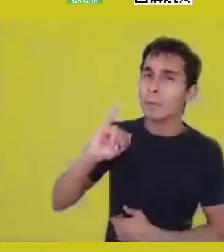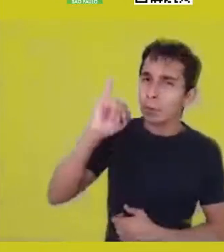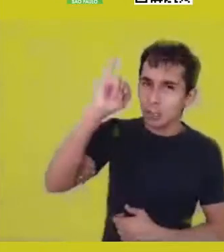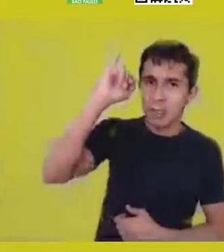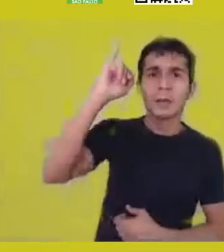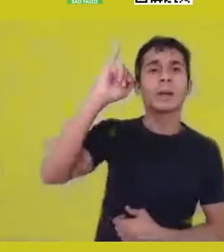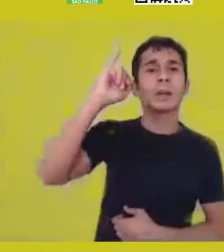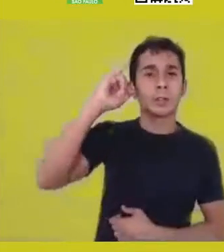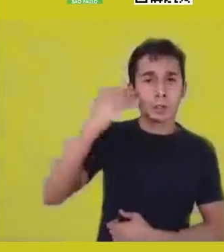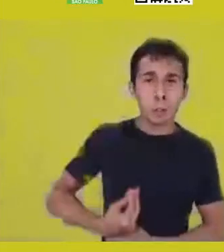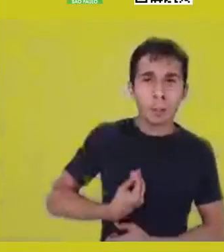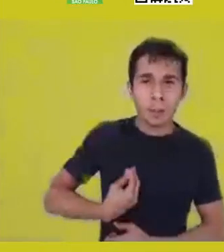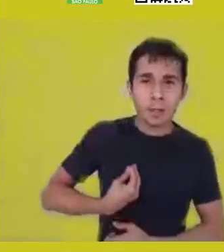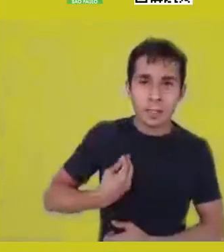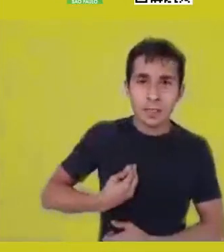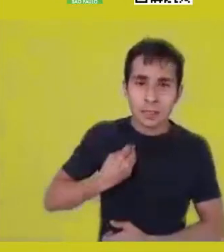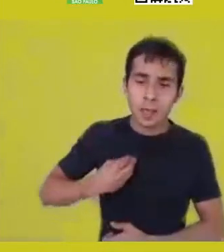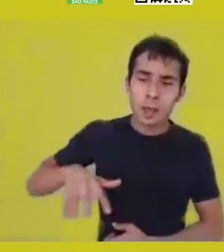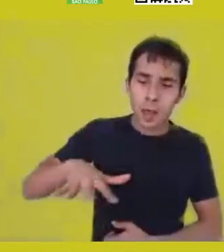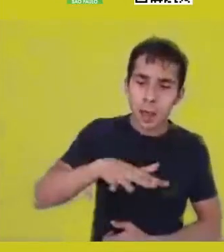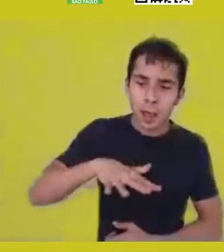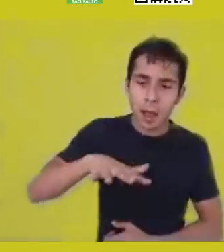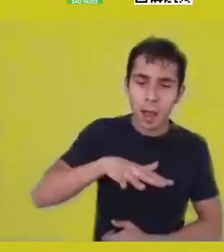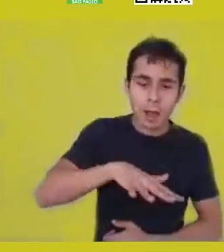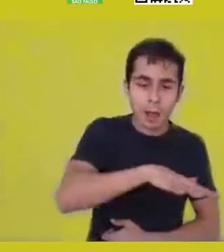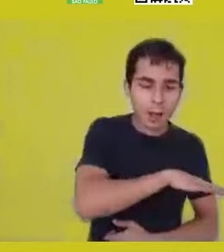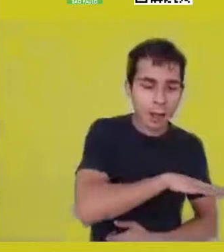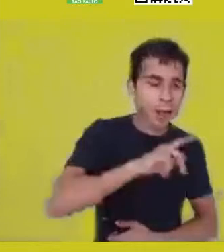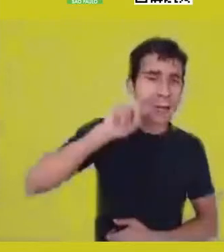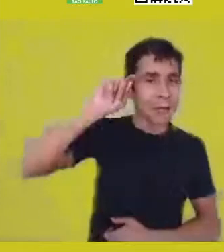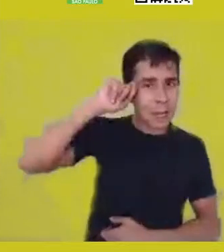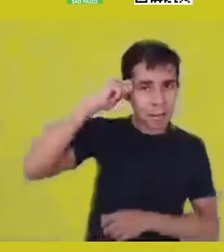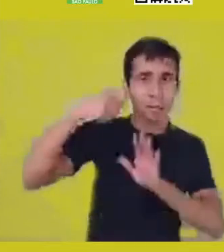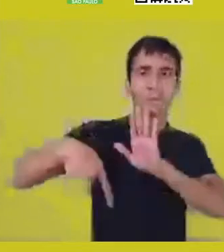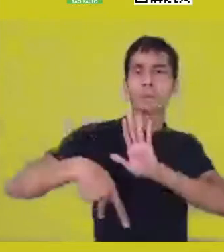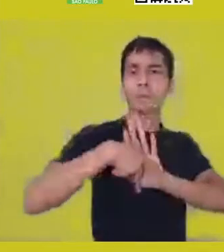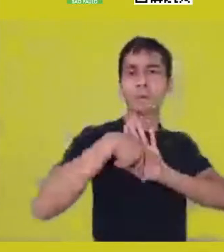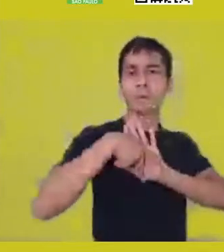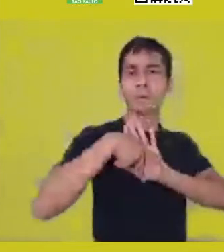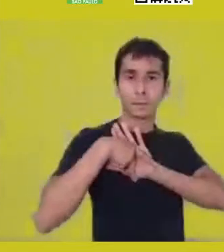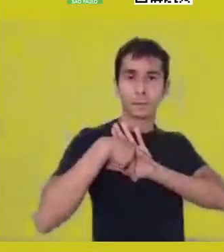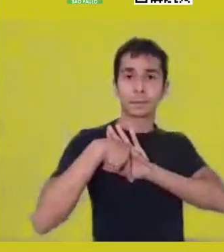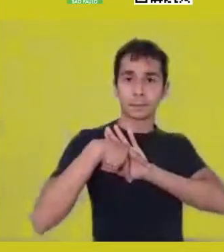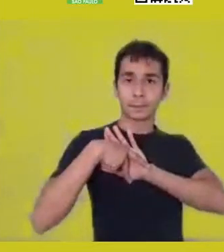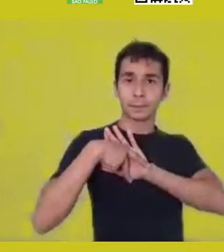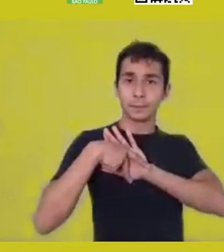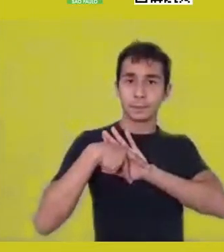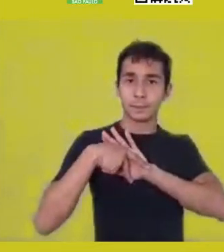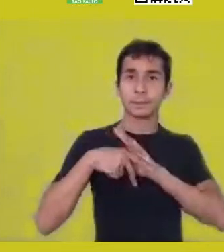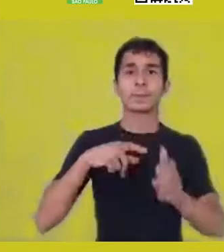in black territories, which bring with them, in their ancestral DNA,